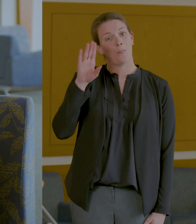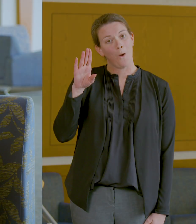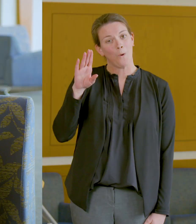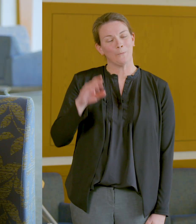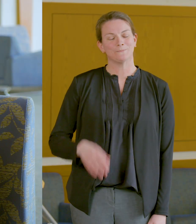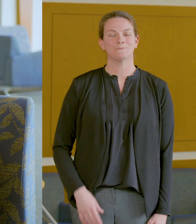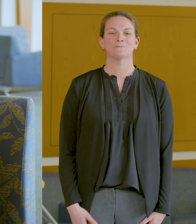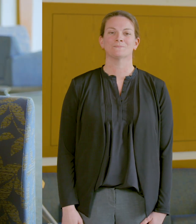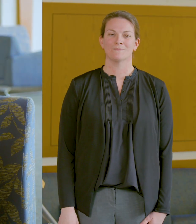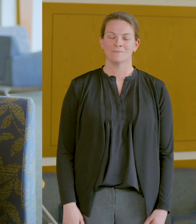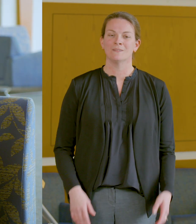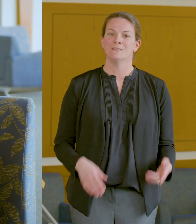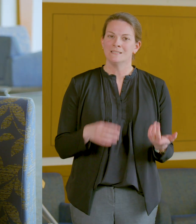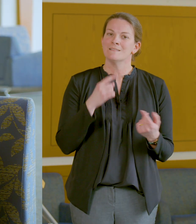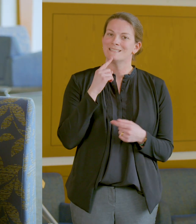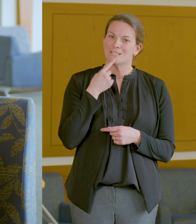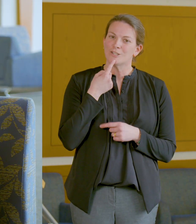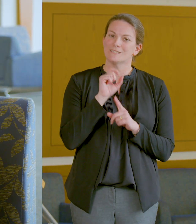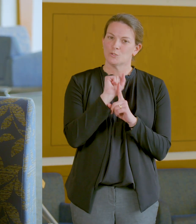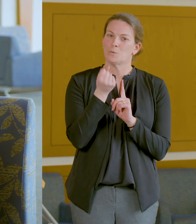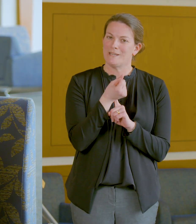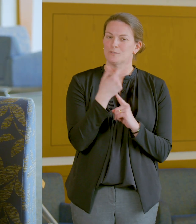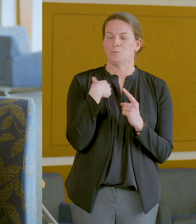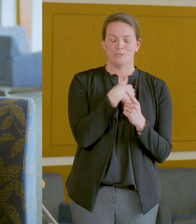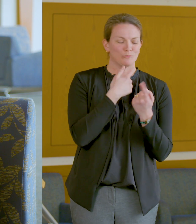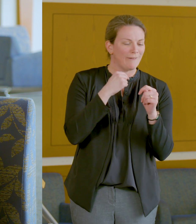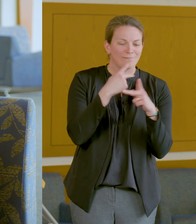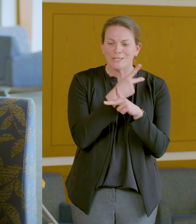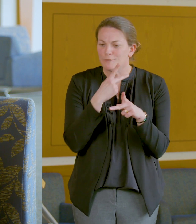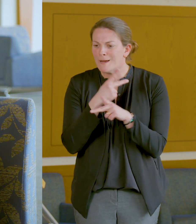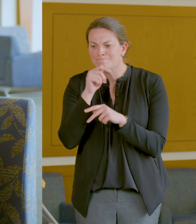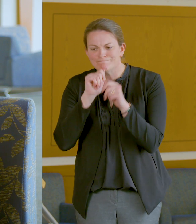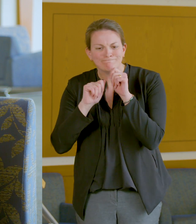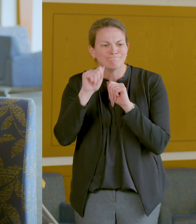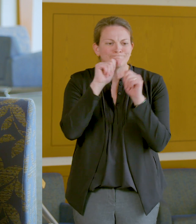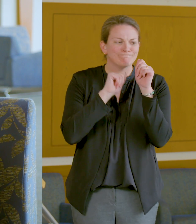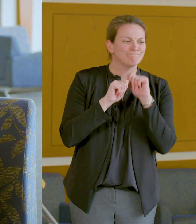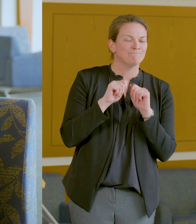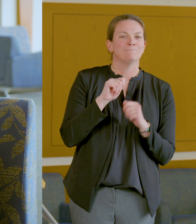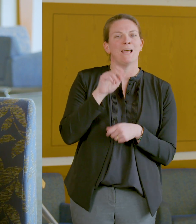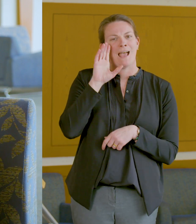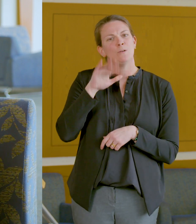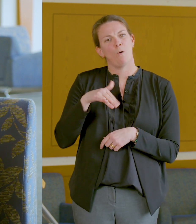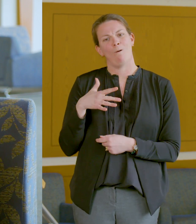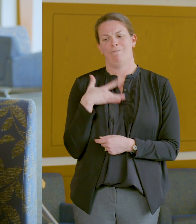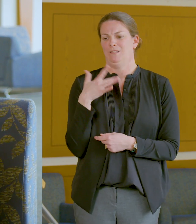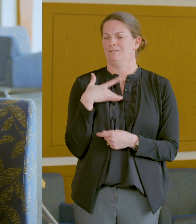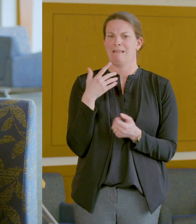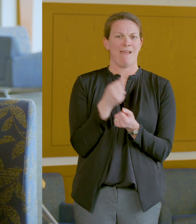Hello. As we all cope with this very serious situation, I know it can feel like